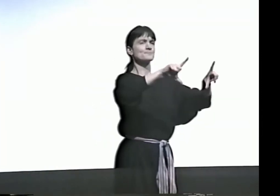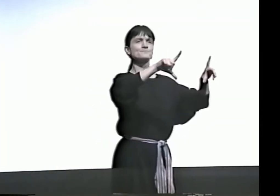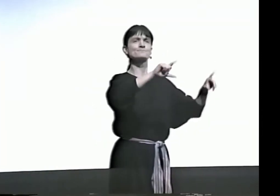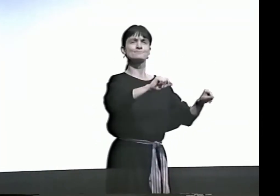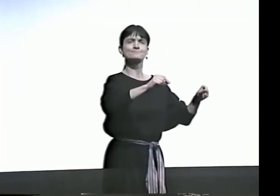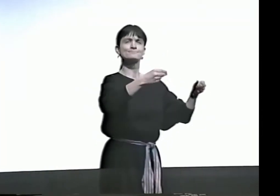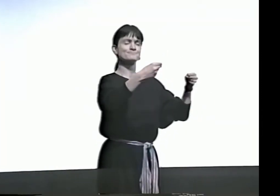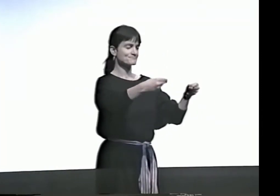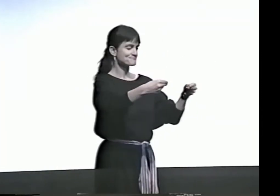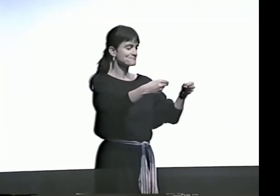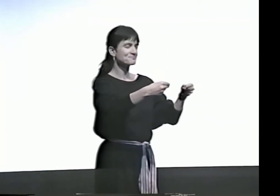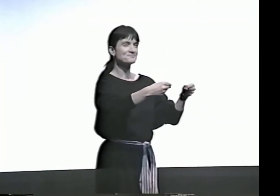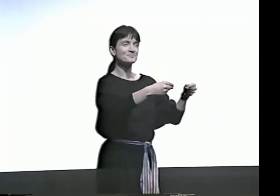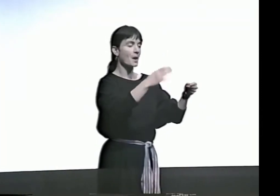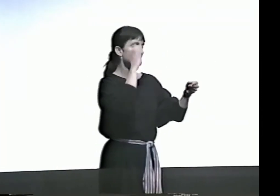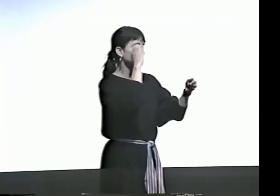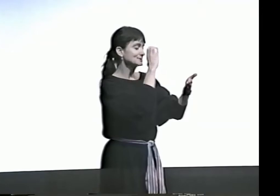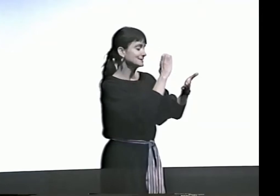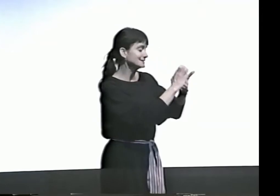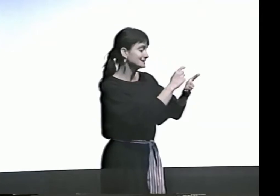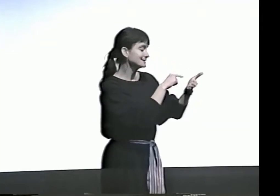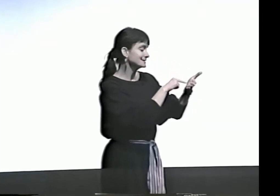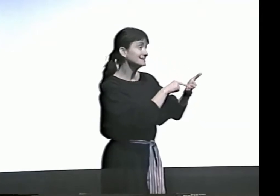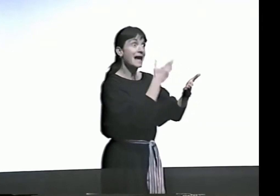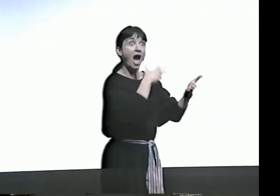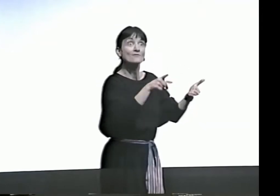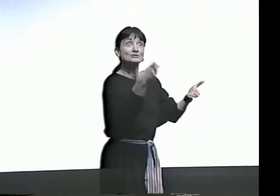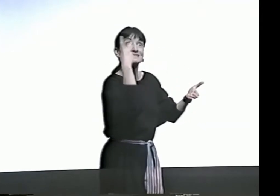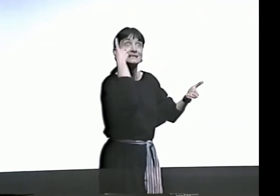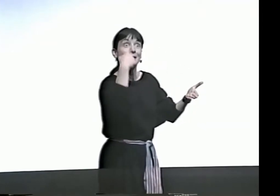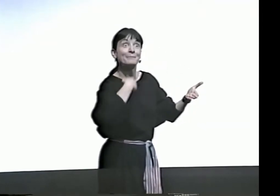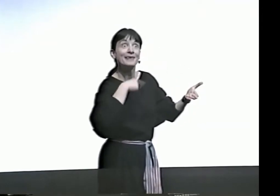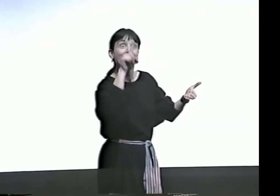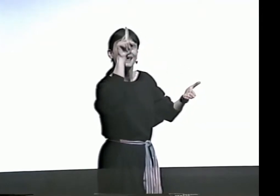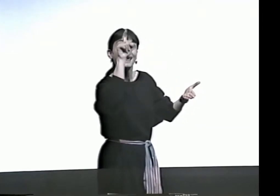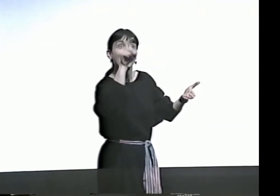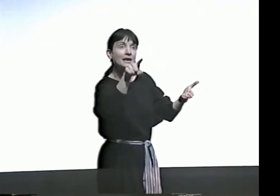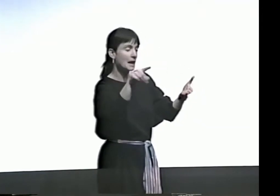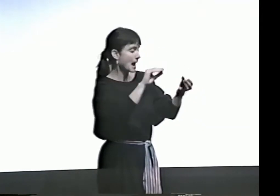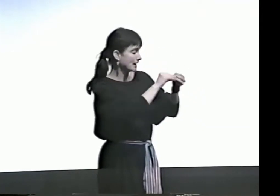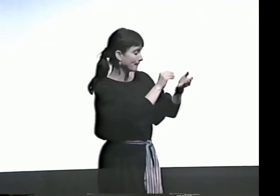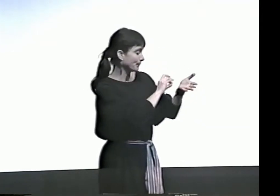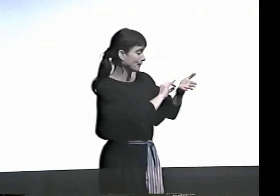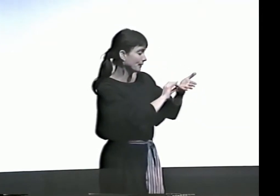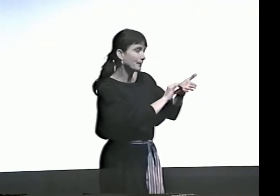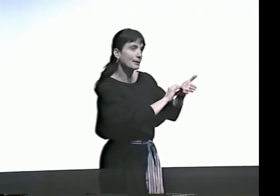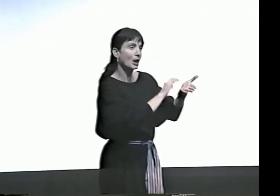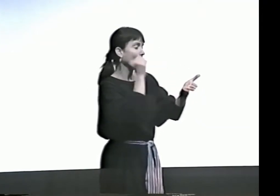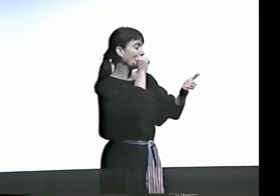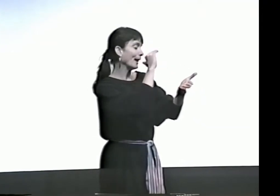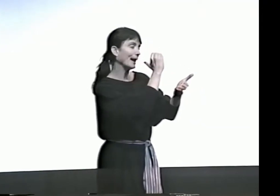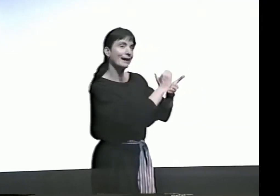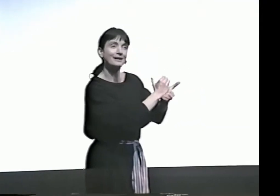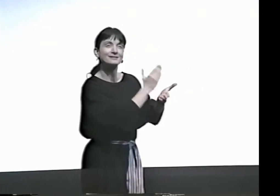YOU KNOW THOSE WHITE CARDS YOU GET SOMETIMES IN THE MAIL, PICTURES ON THEM OF LITTLE CHILDREN AND THEY SAY, "HAVE YOU SEEN ME?"